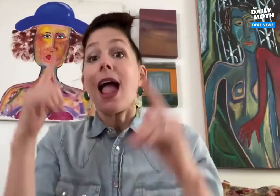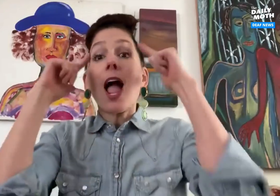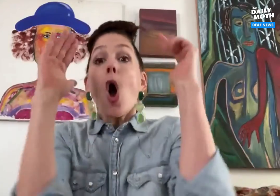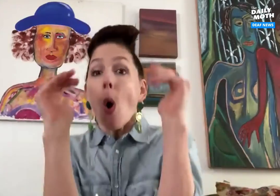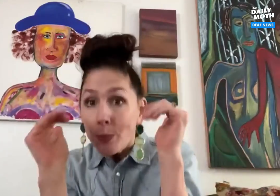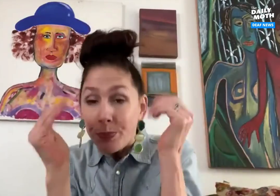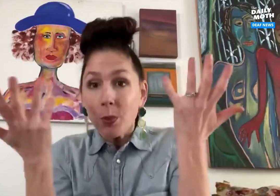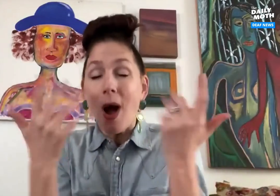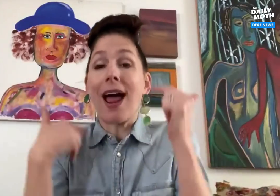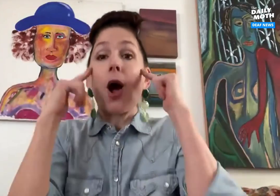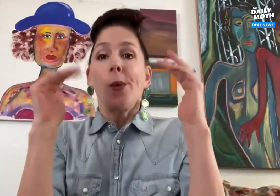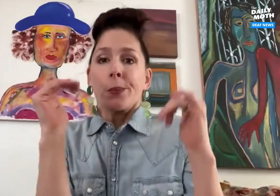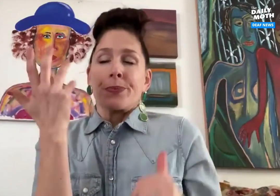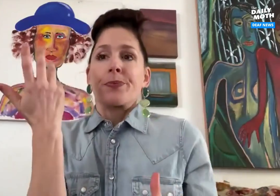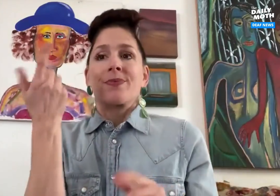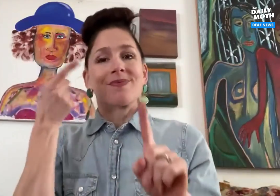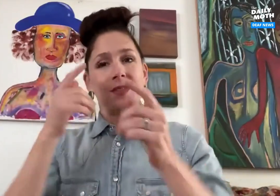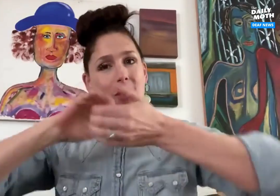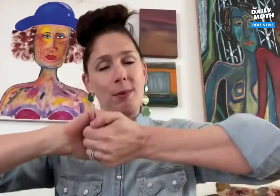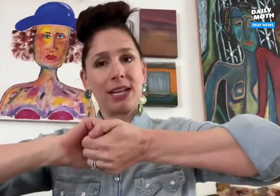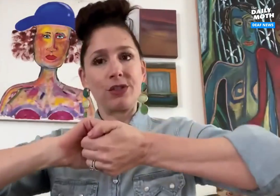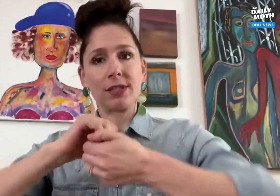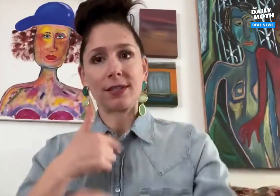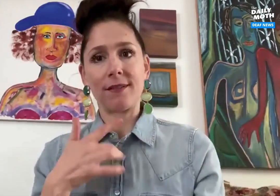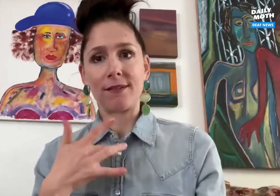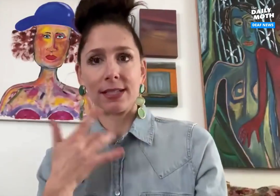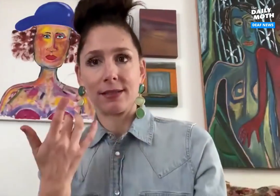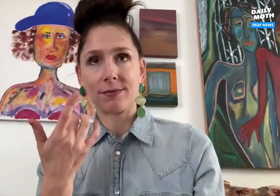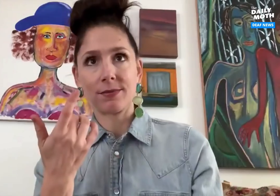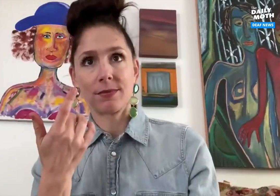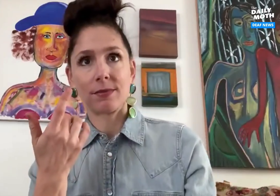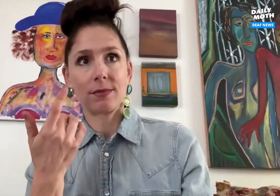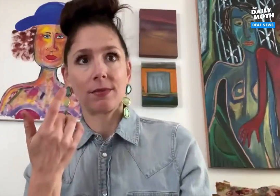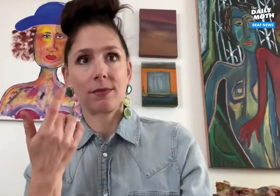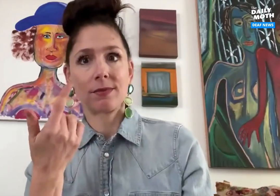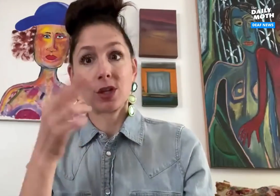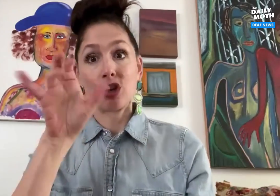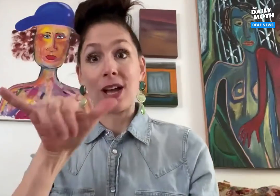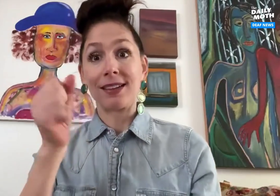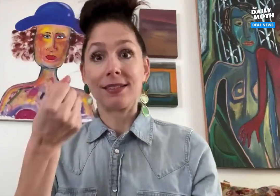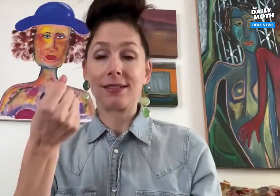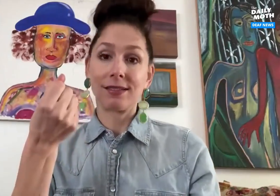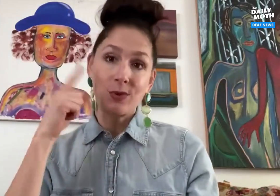What I do hope for is more collaboration. I feel that that the Grey's Anatomy episodes,